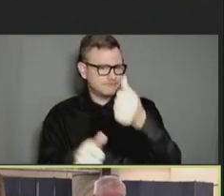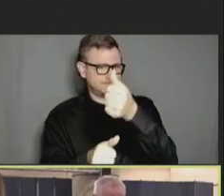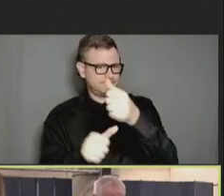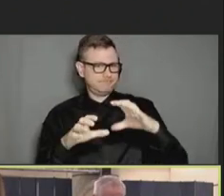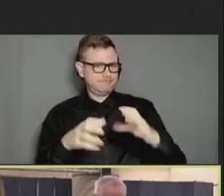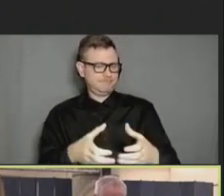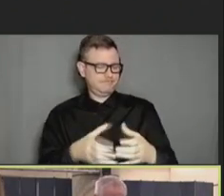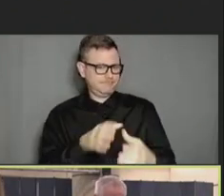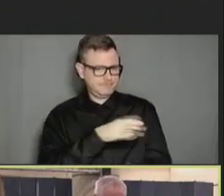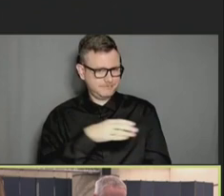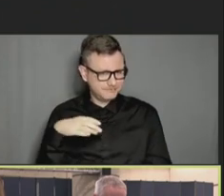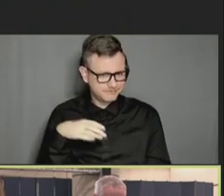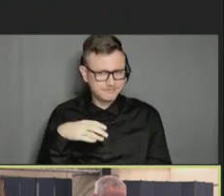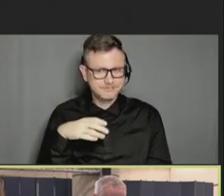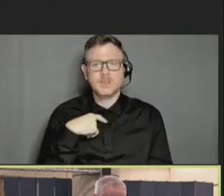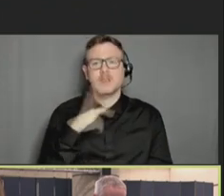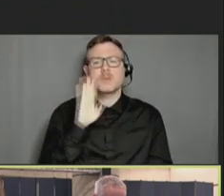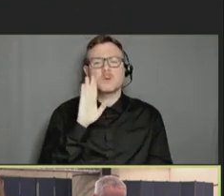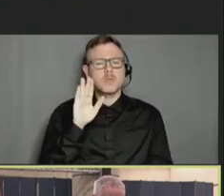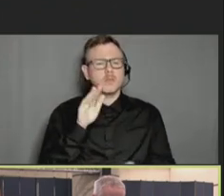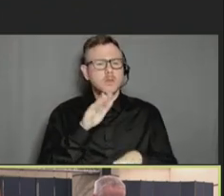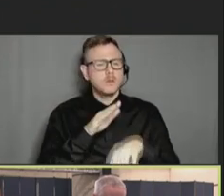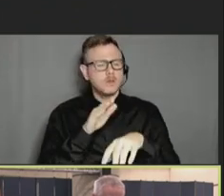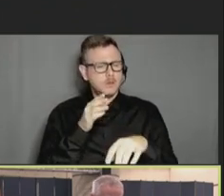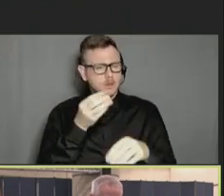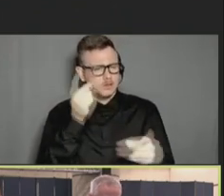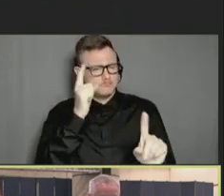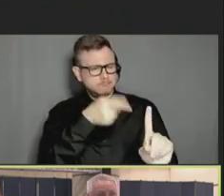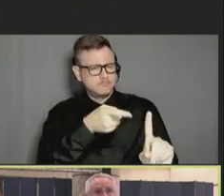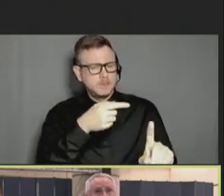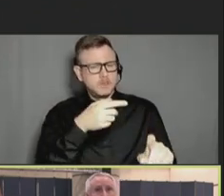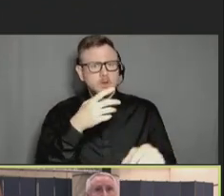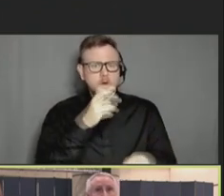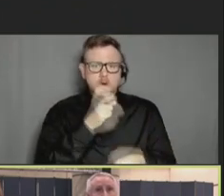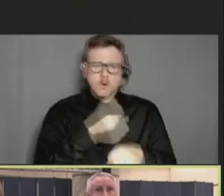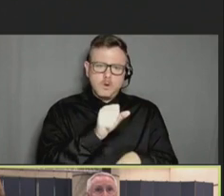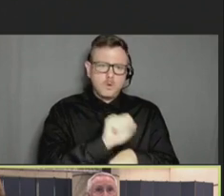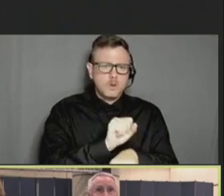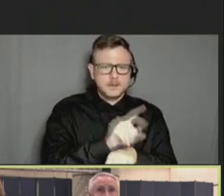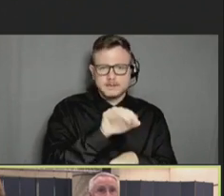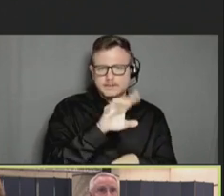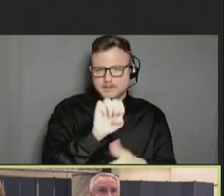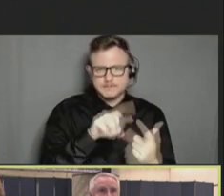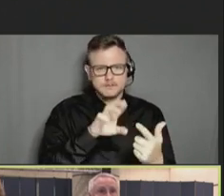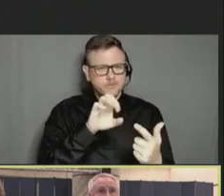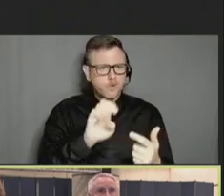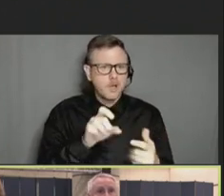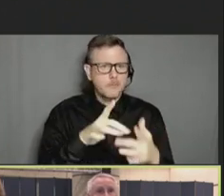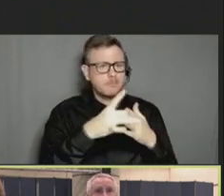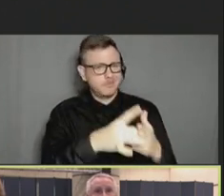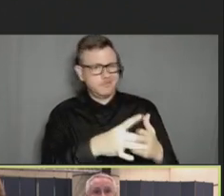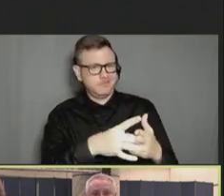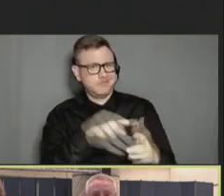make a special note of the hard work that Steve and Rob have done in leading this subcommittee